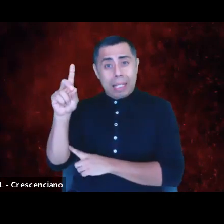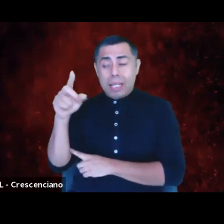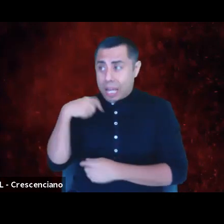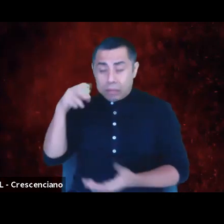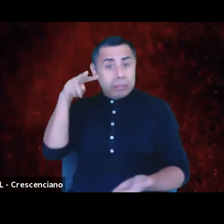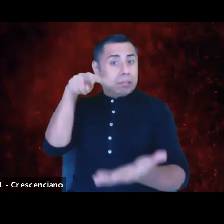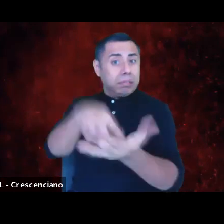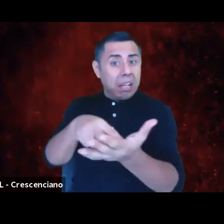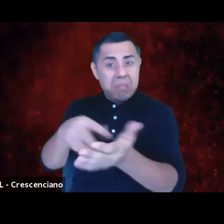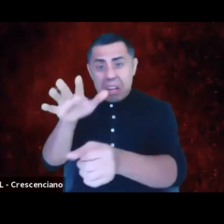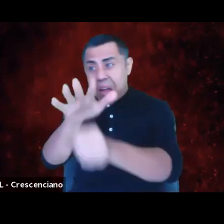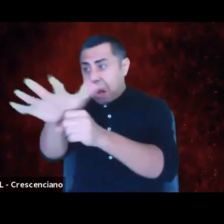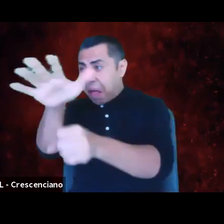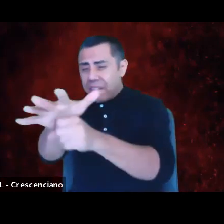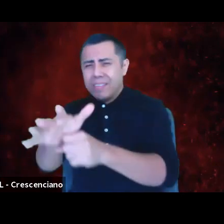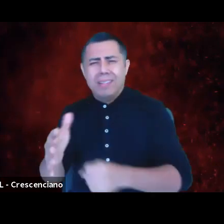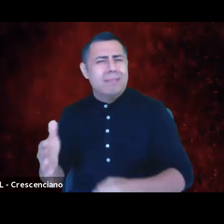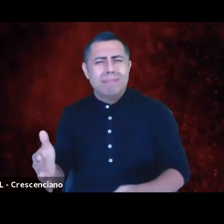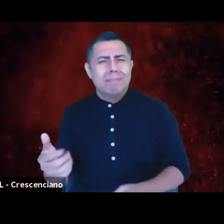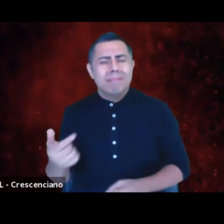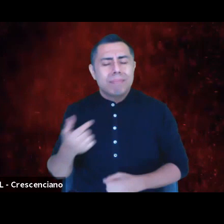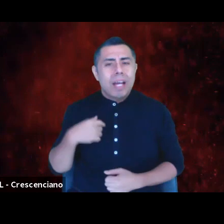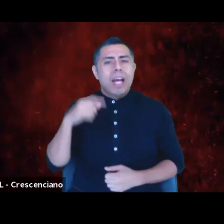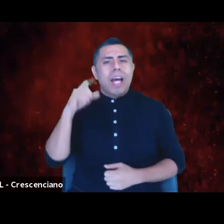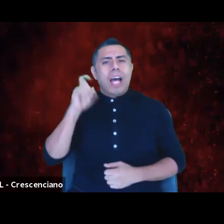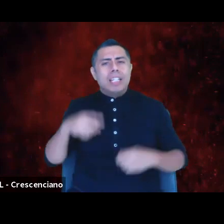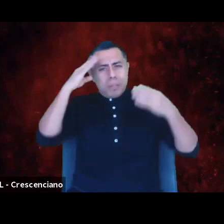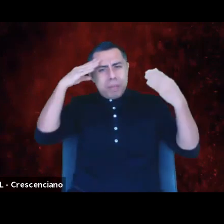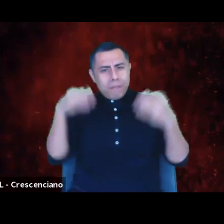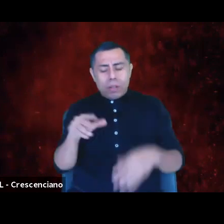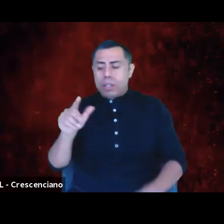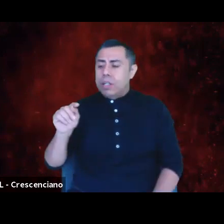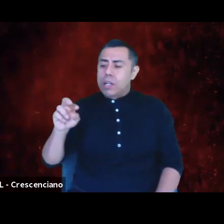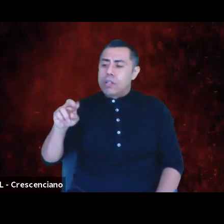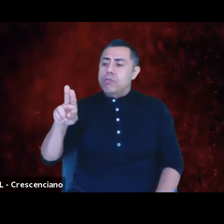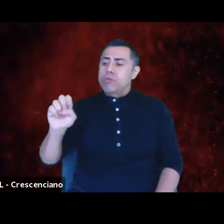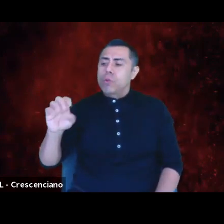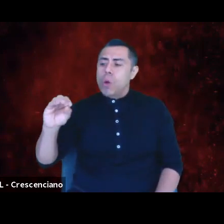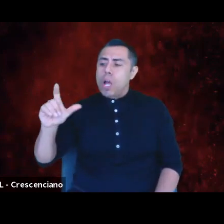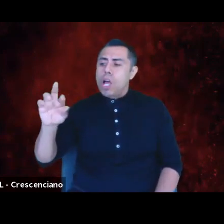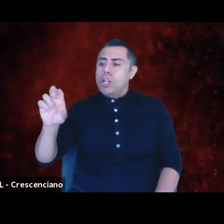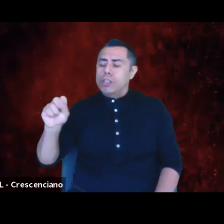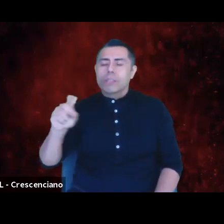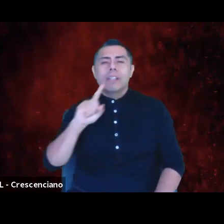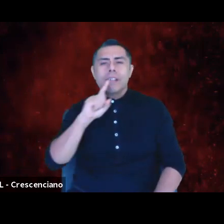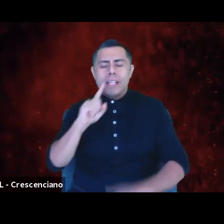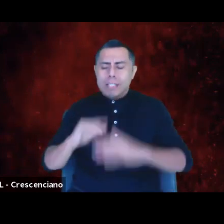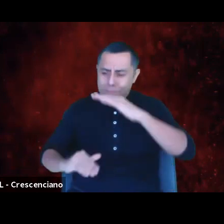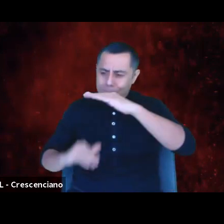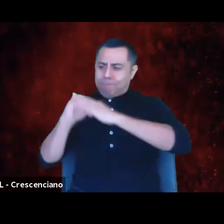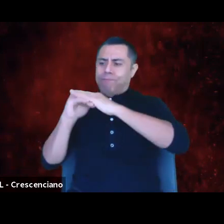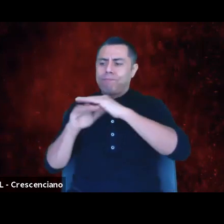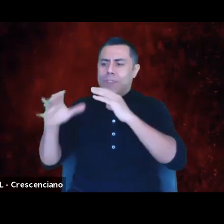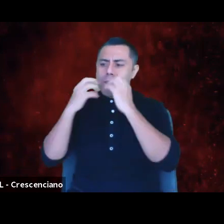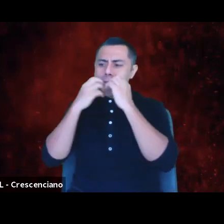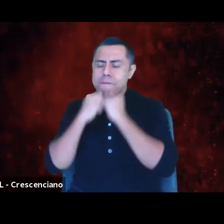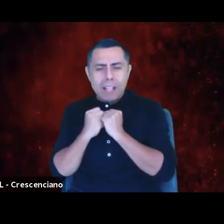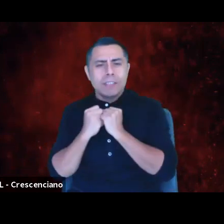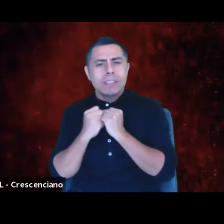I should be focused on ensuring that True Colors is living up the values we state and that we are a home for black artists and community.